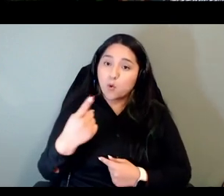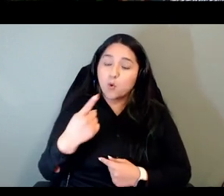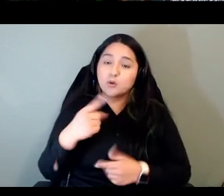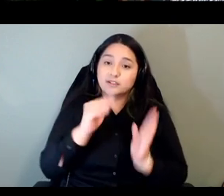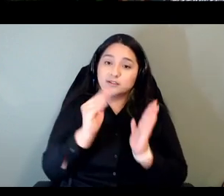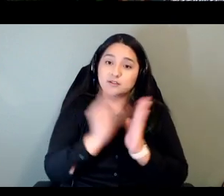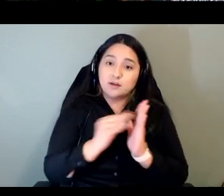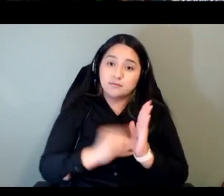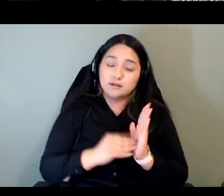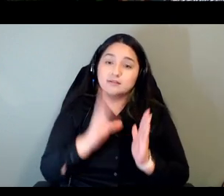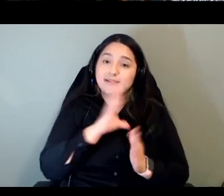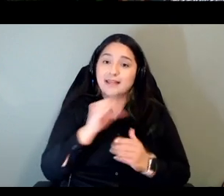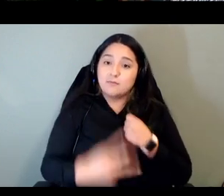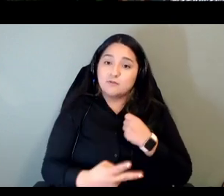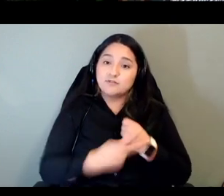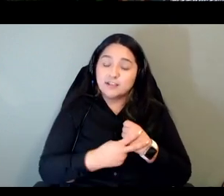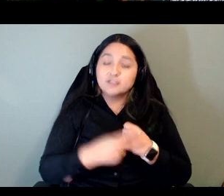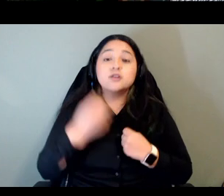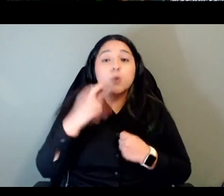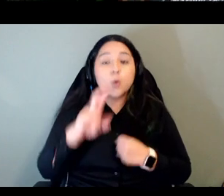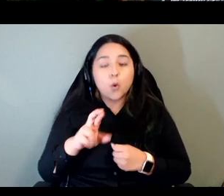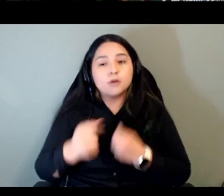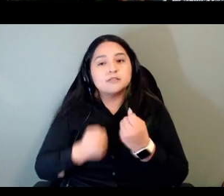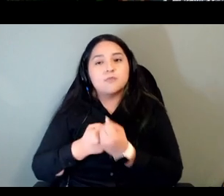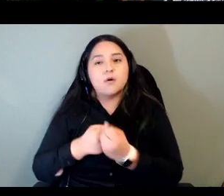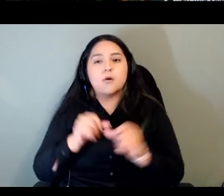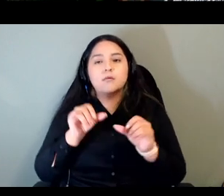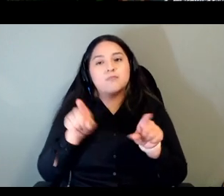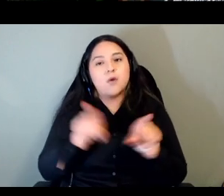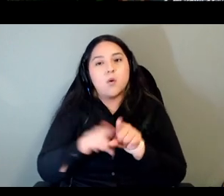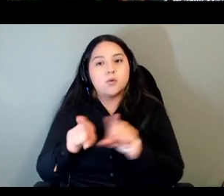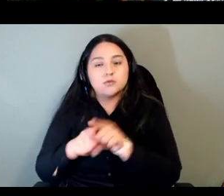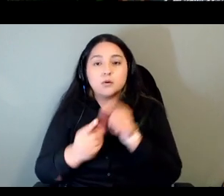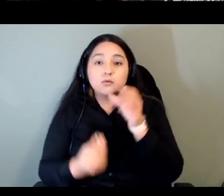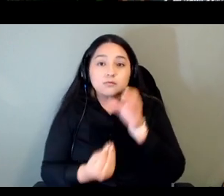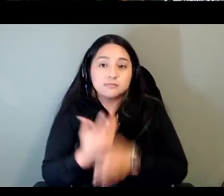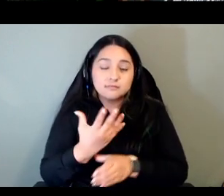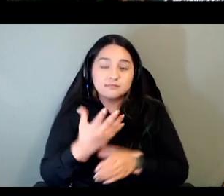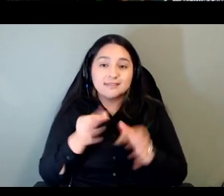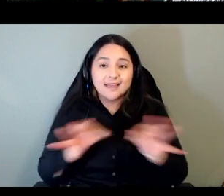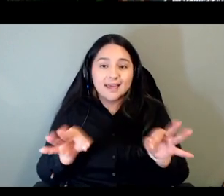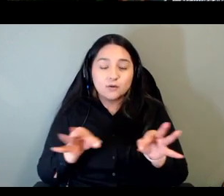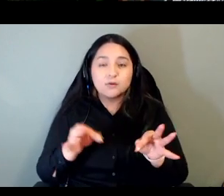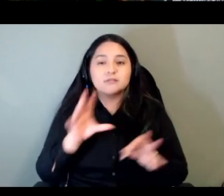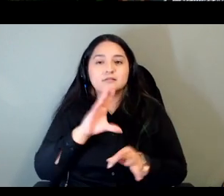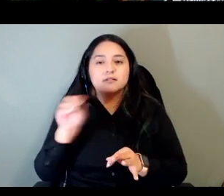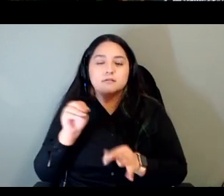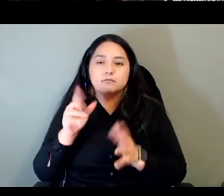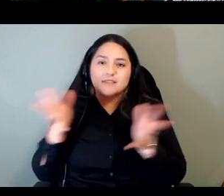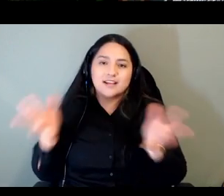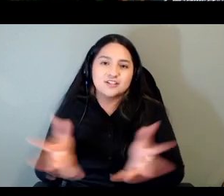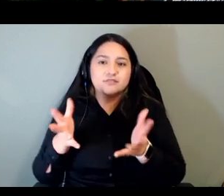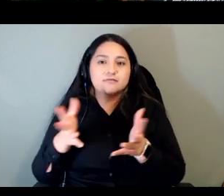revitalization reclamation and education efforts i often see funding that is available but